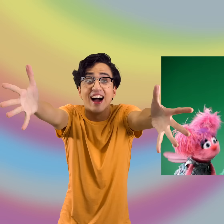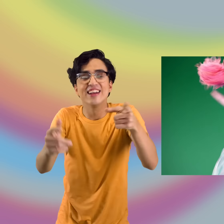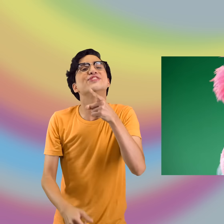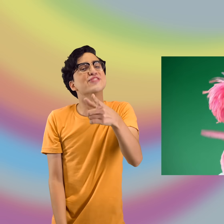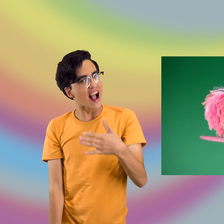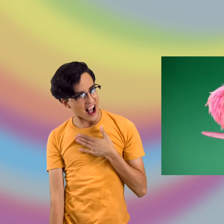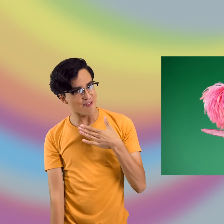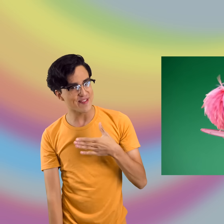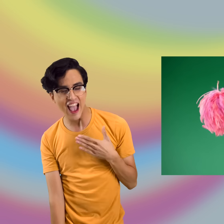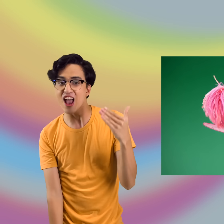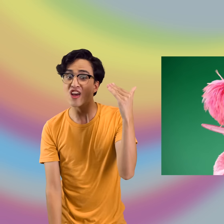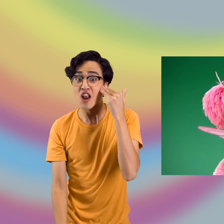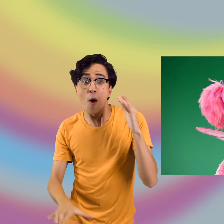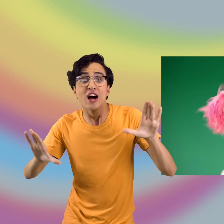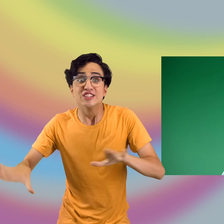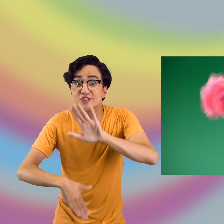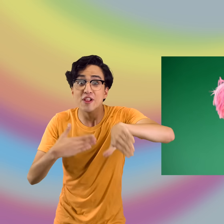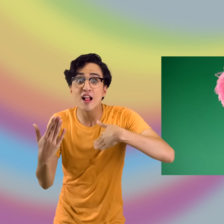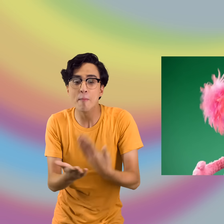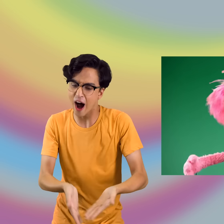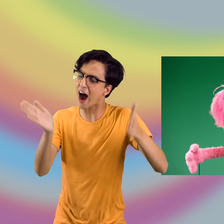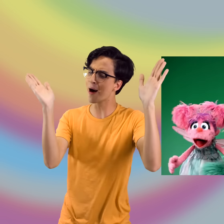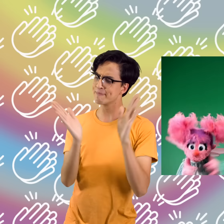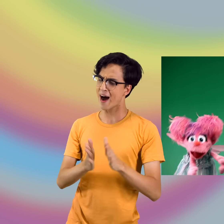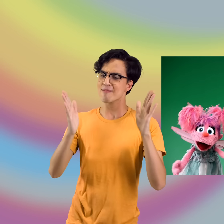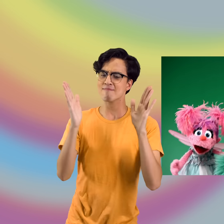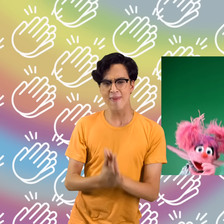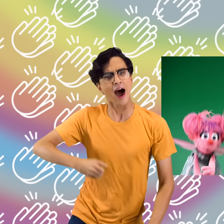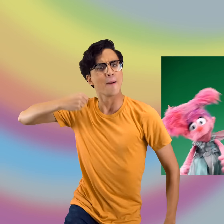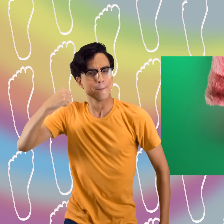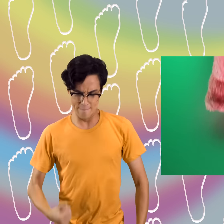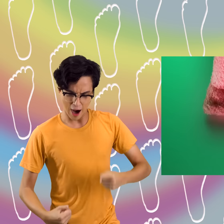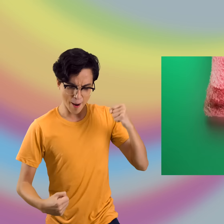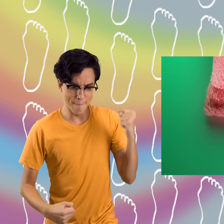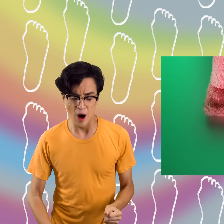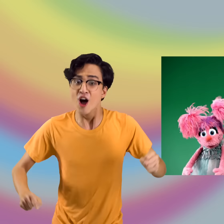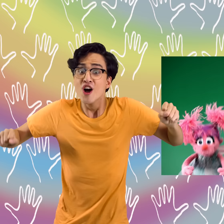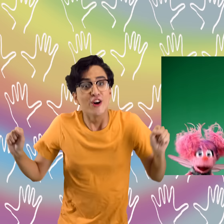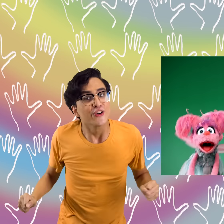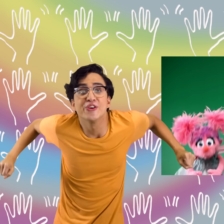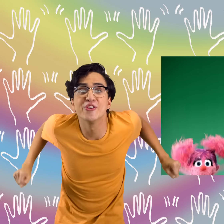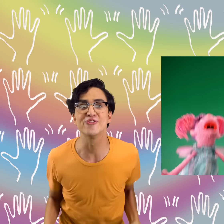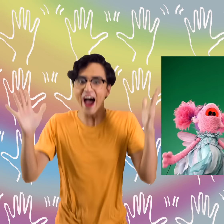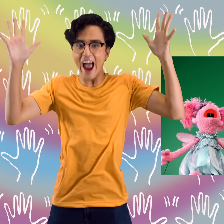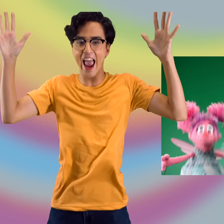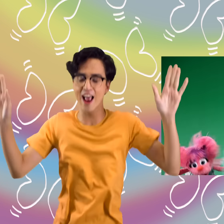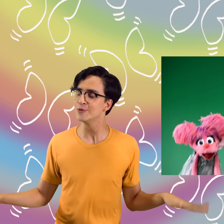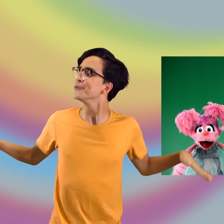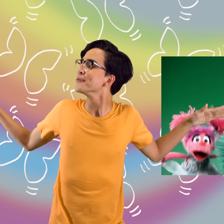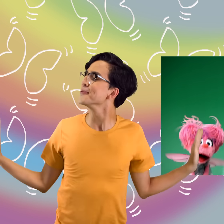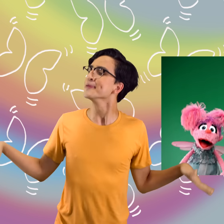(ABBY SINGING) If you're happy and you know it, do them all! (CLAP CLAP) [STOMP STOMP] (ALL) Hurray! [FLAP FLAP]